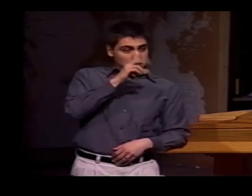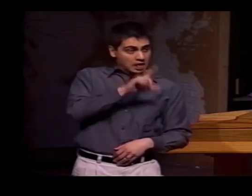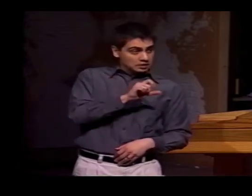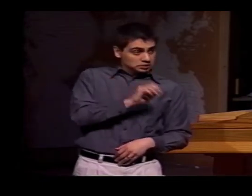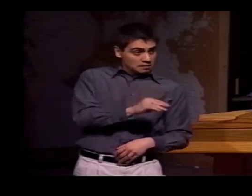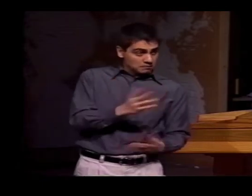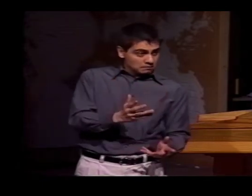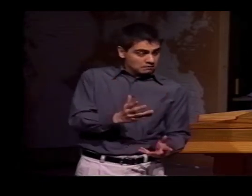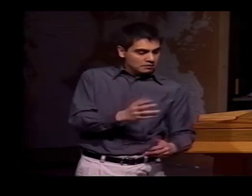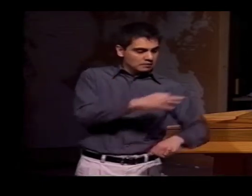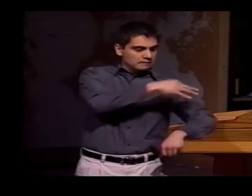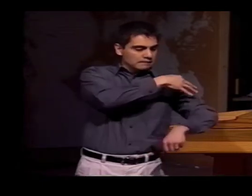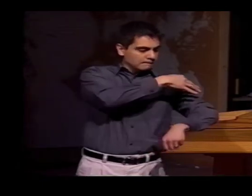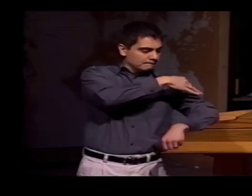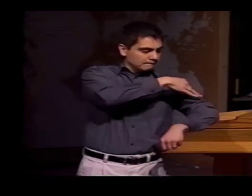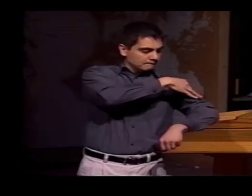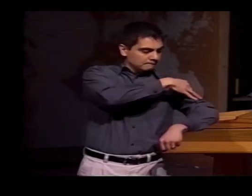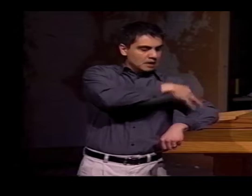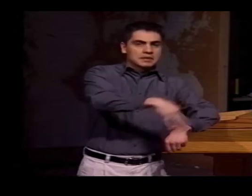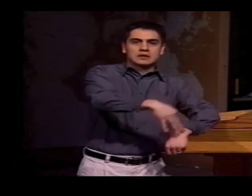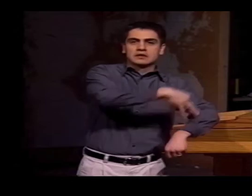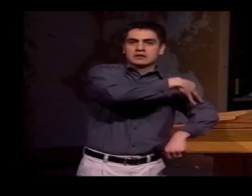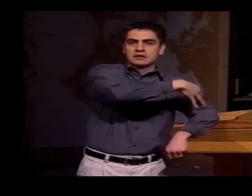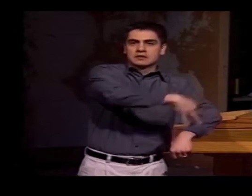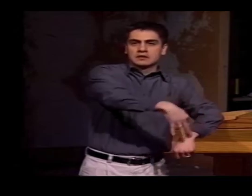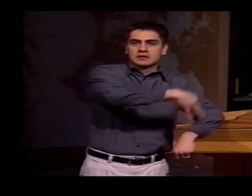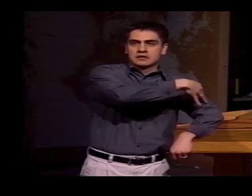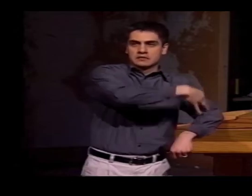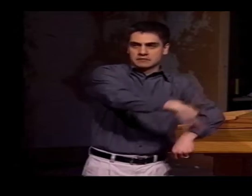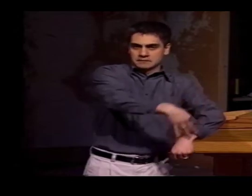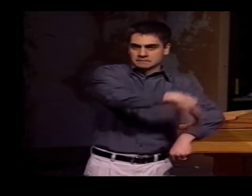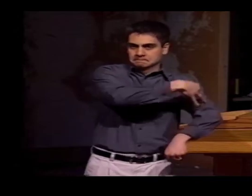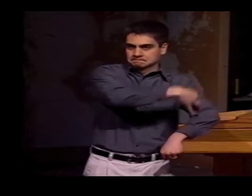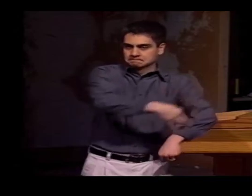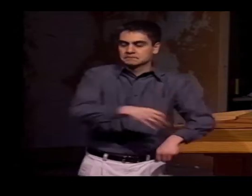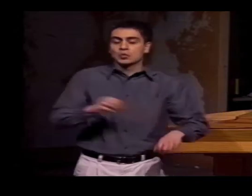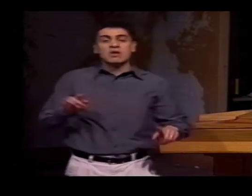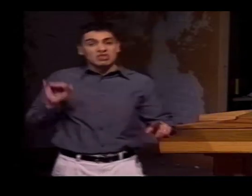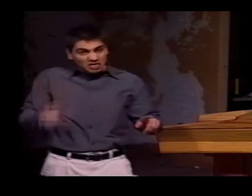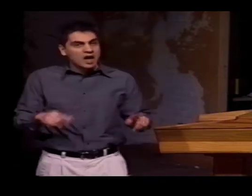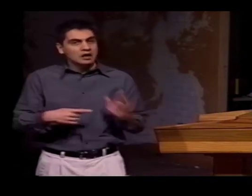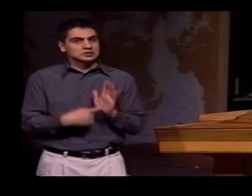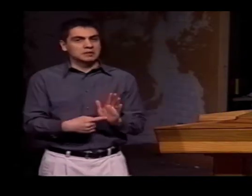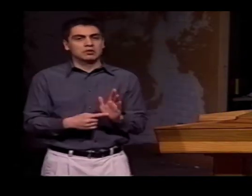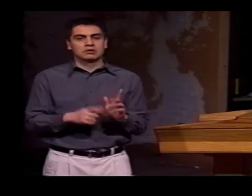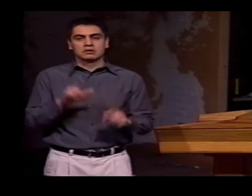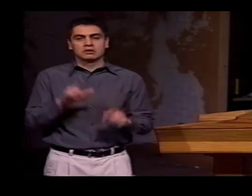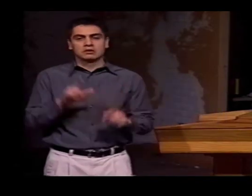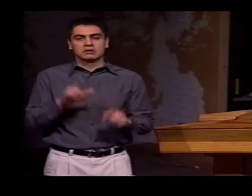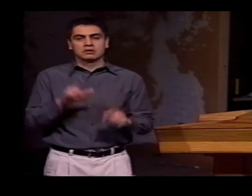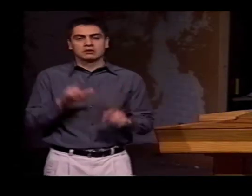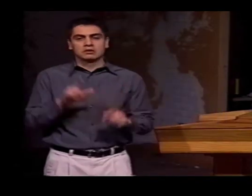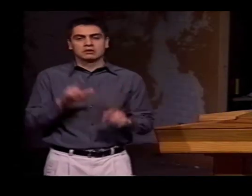AND THE MEXICAN SIGN IS "FAMILY," WHICH ARE--VERY DISTINCT DIFFERENCES IN SIGNS,